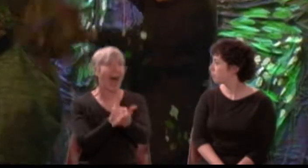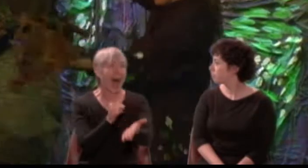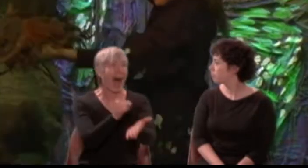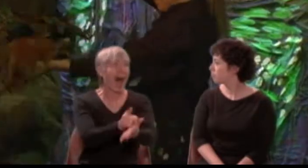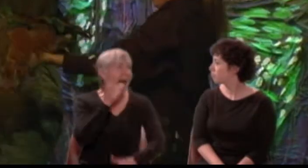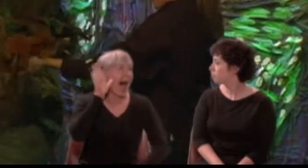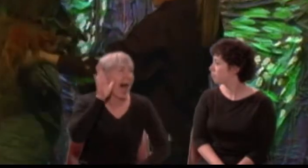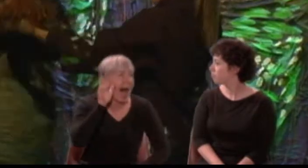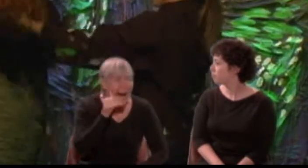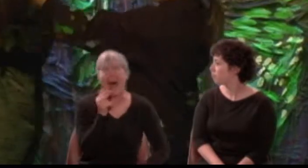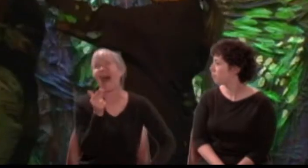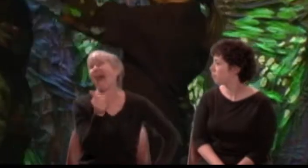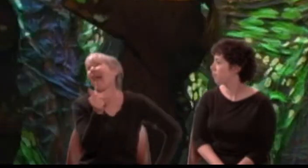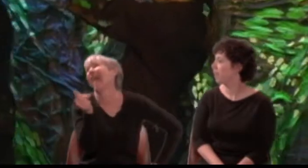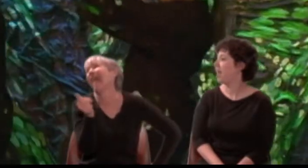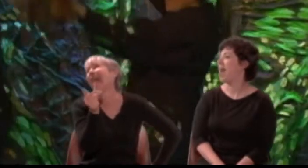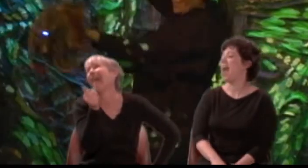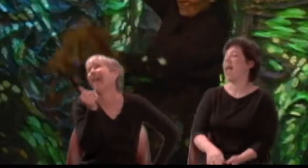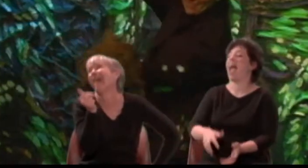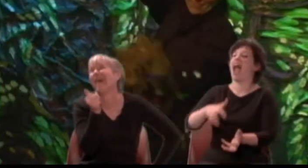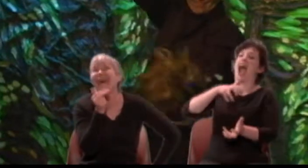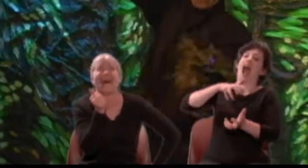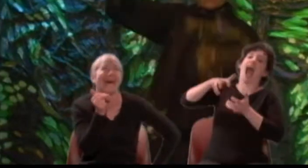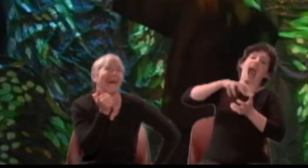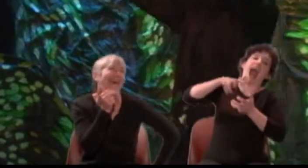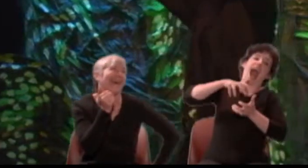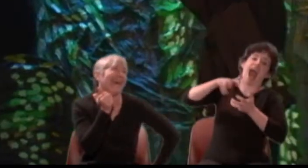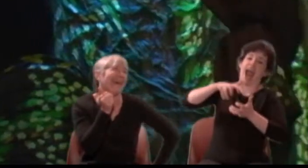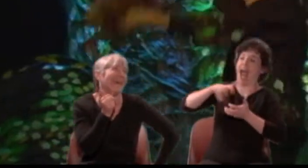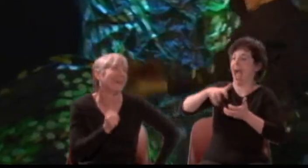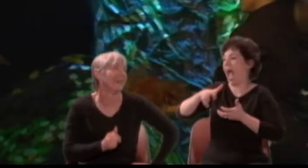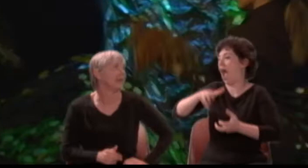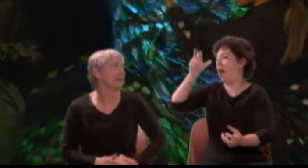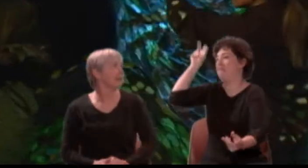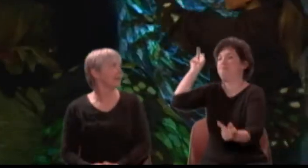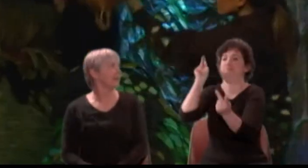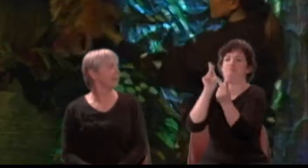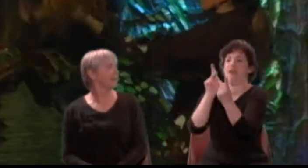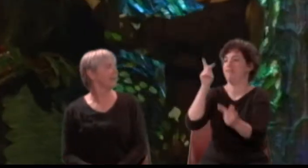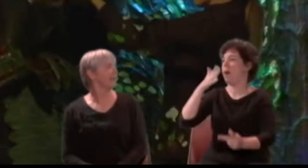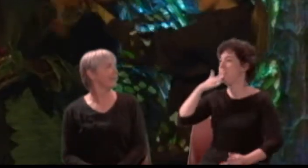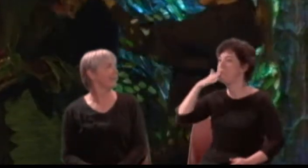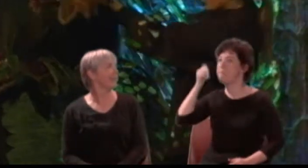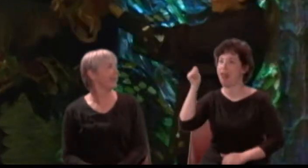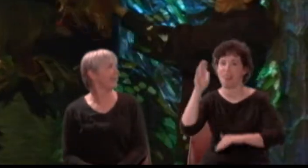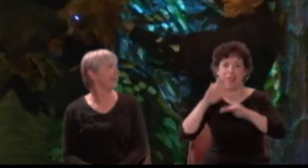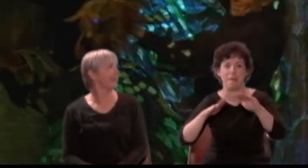[Puck and Oberon laugh] Oberon: This falls out better than I could devise.